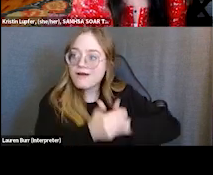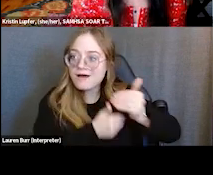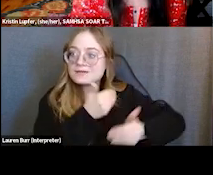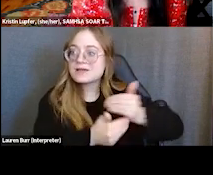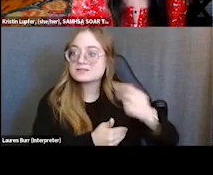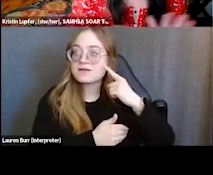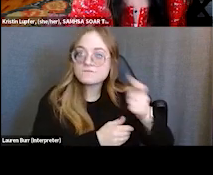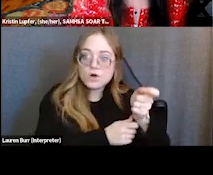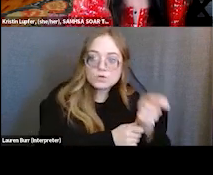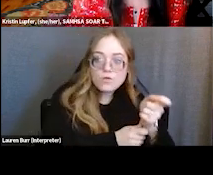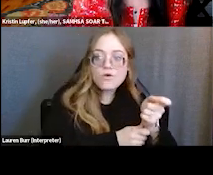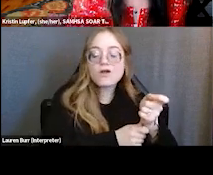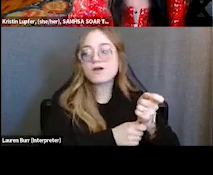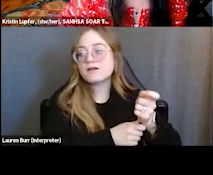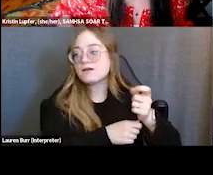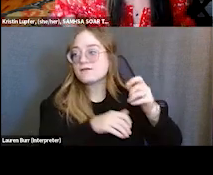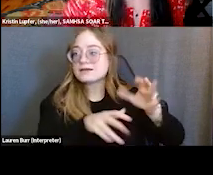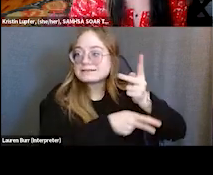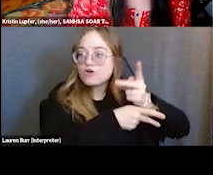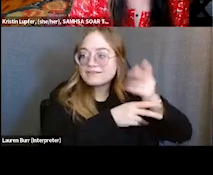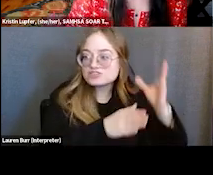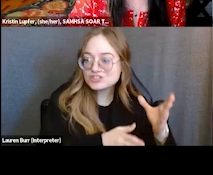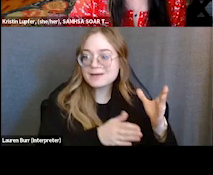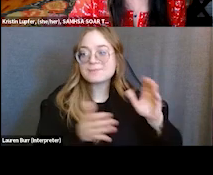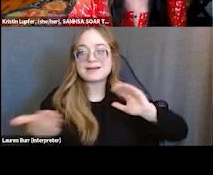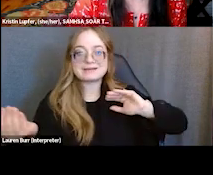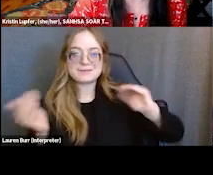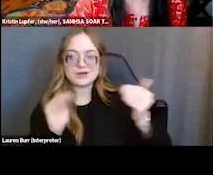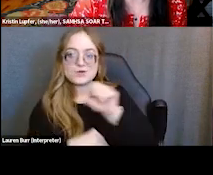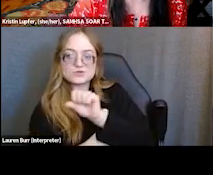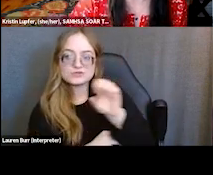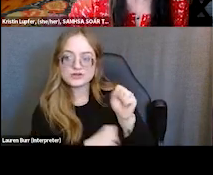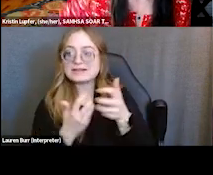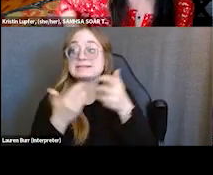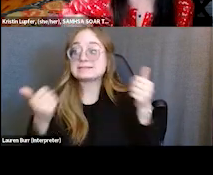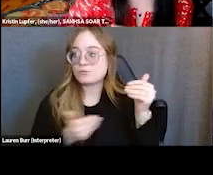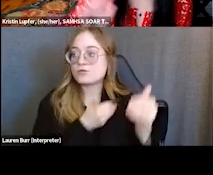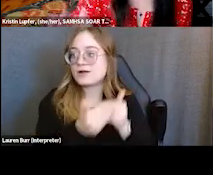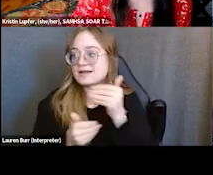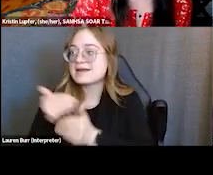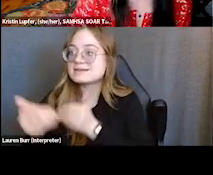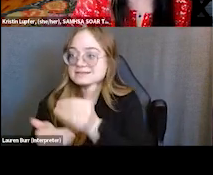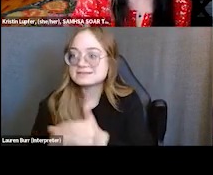for applying for social security benefits are separate. Yep. I think that's really helpful. I'll add just one, you know,